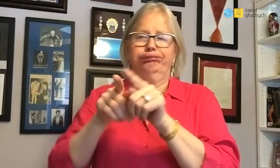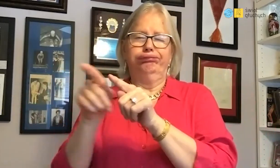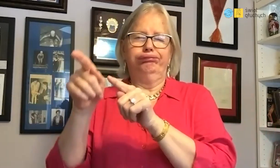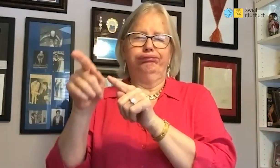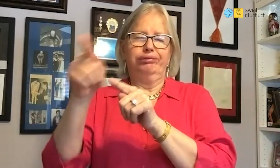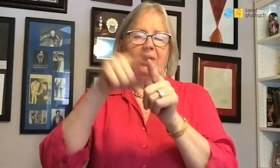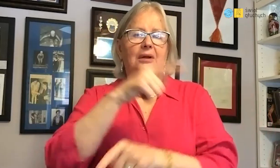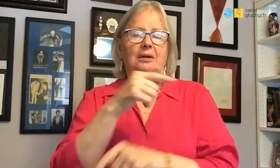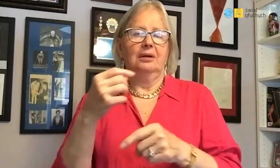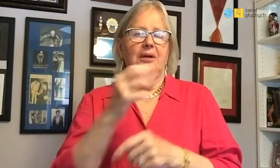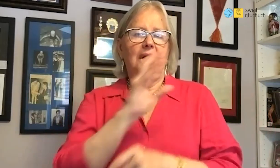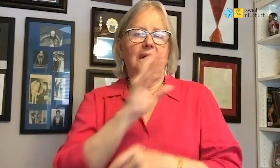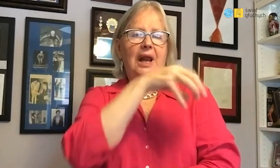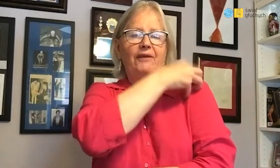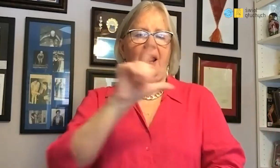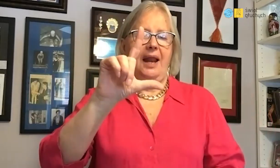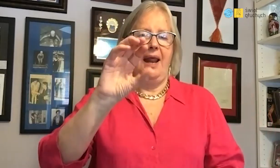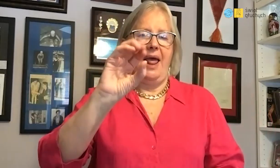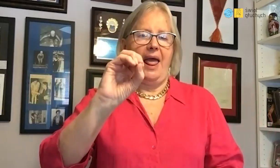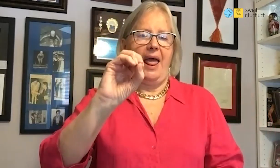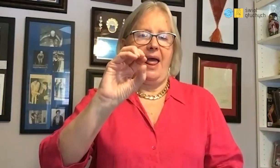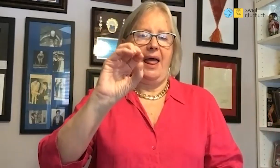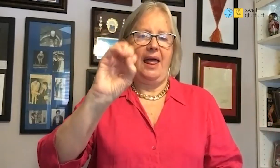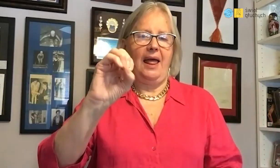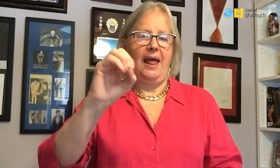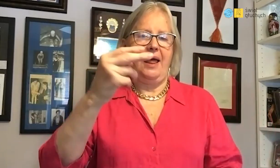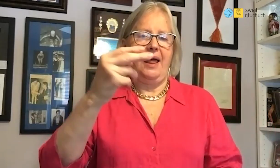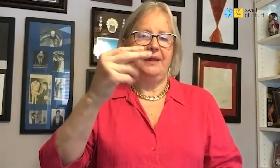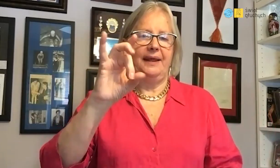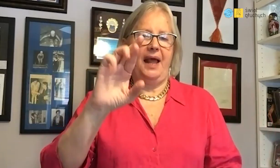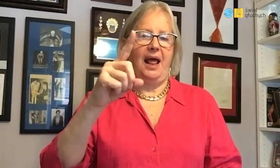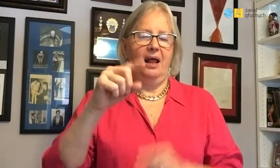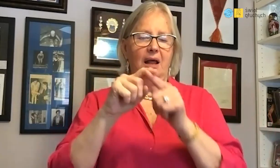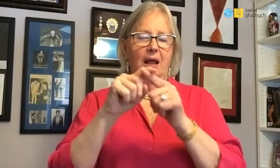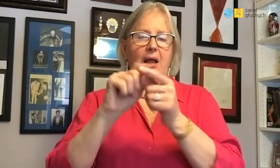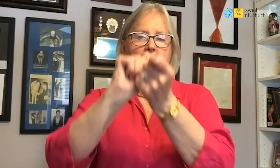We went to Leningrad like that,